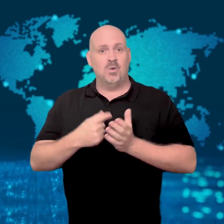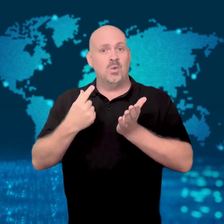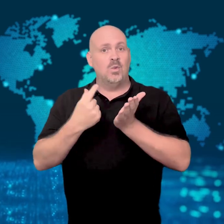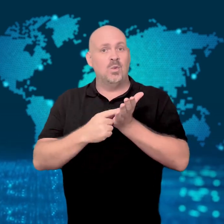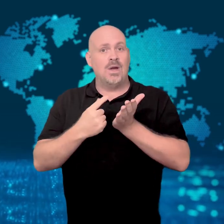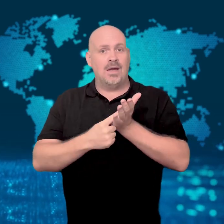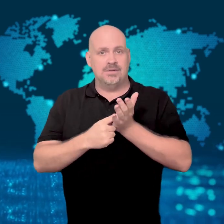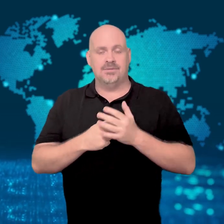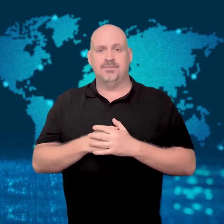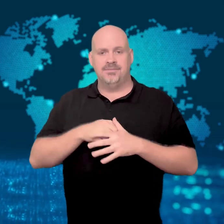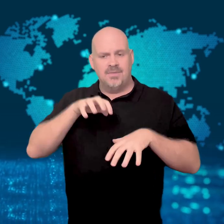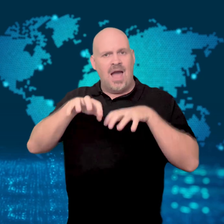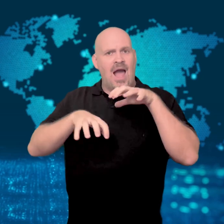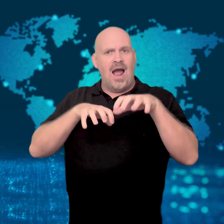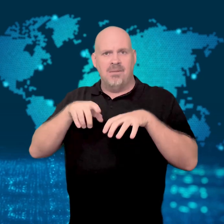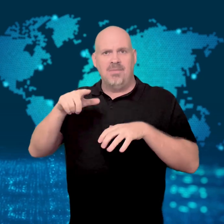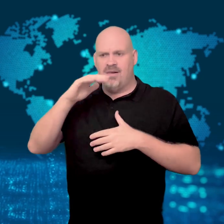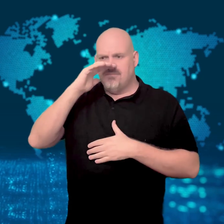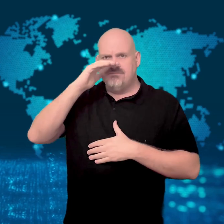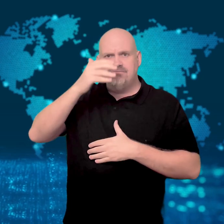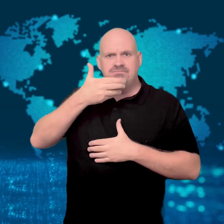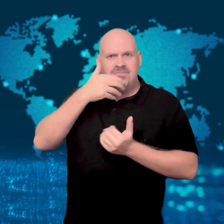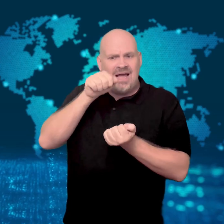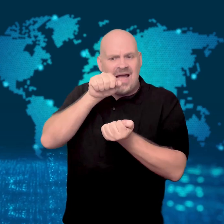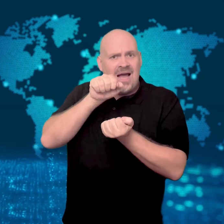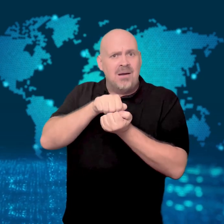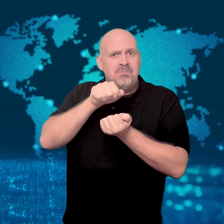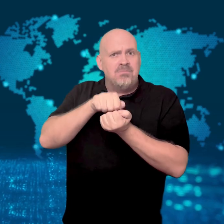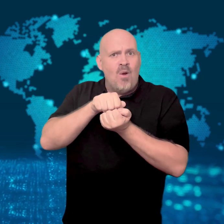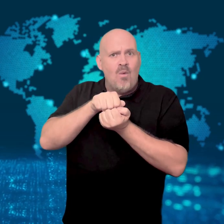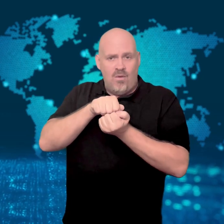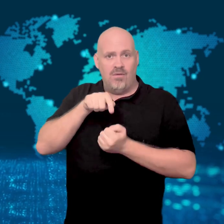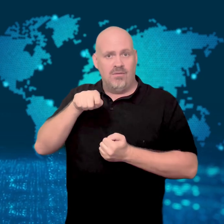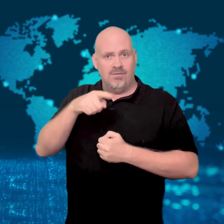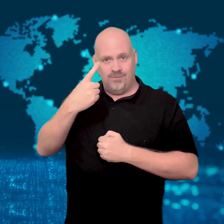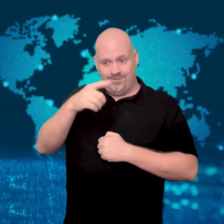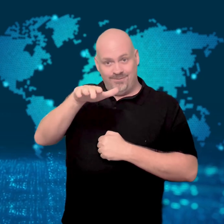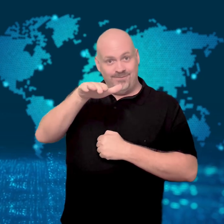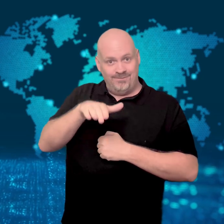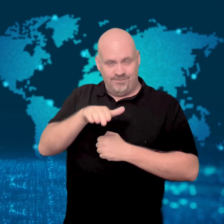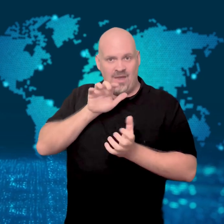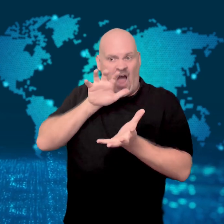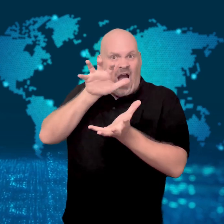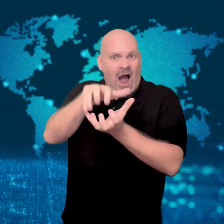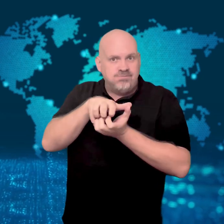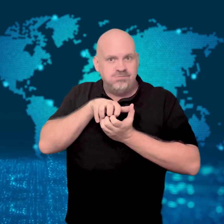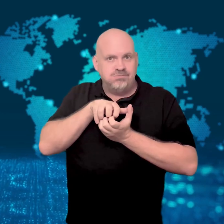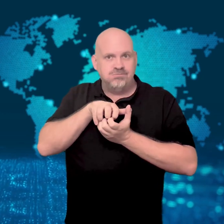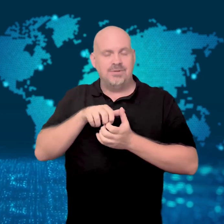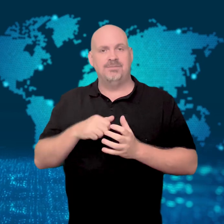Hippo swallows child